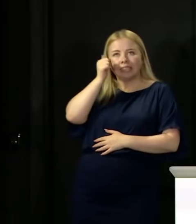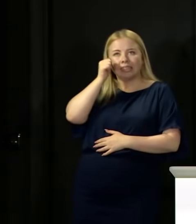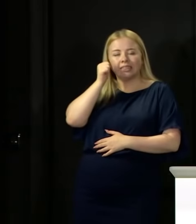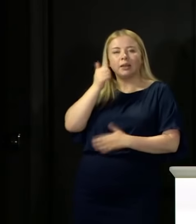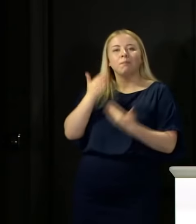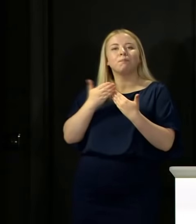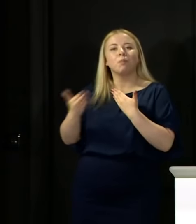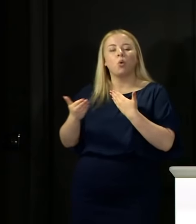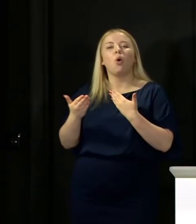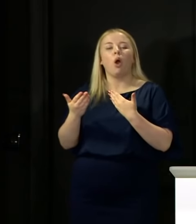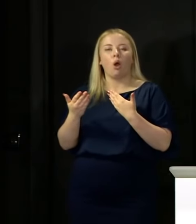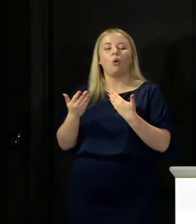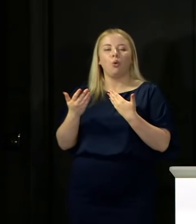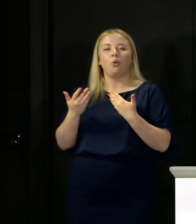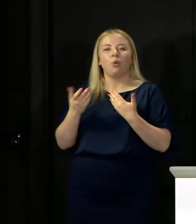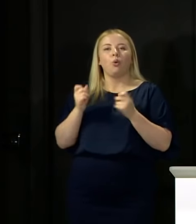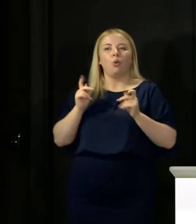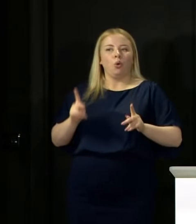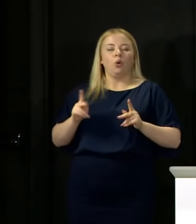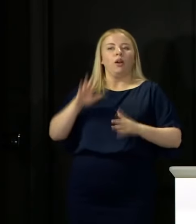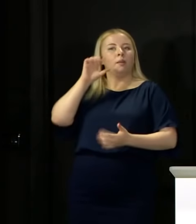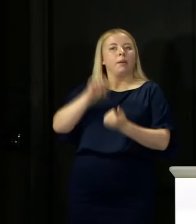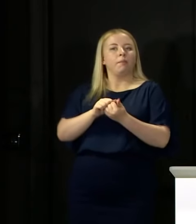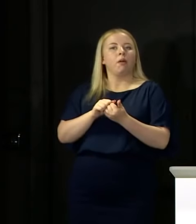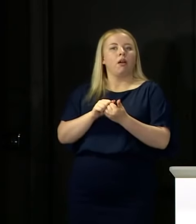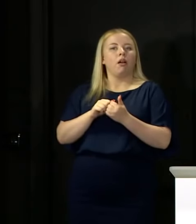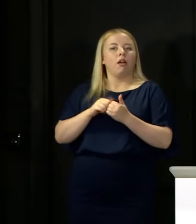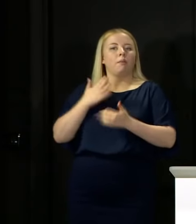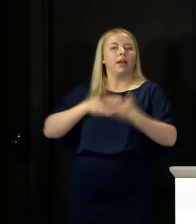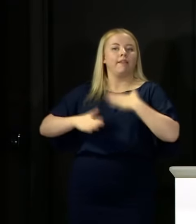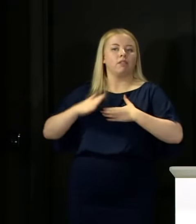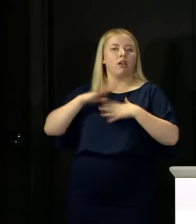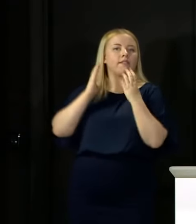about what you need to do to stop it transmitting. So, the data...